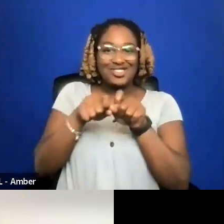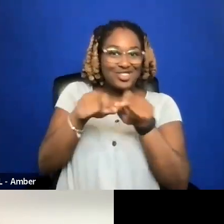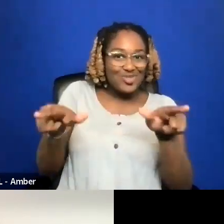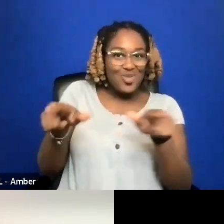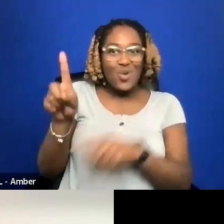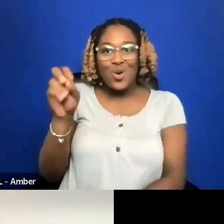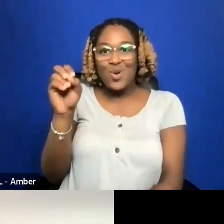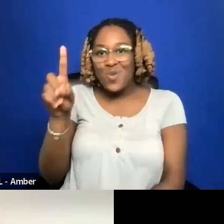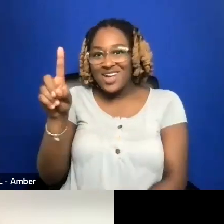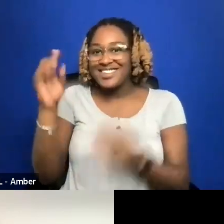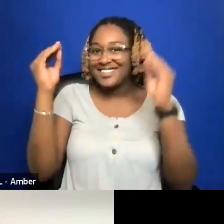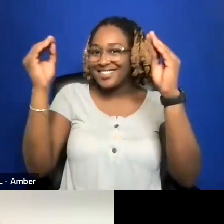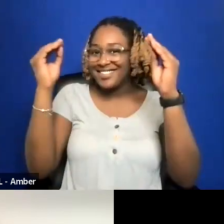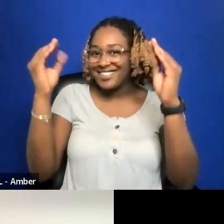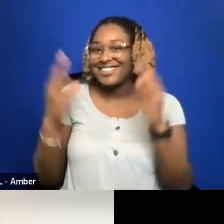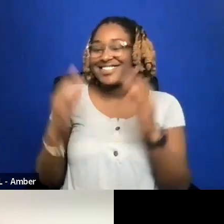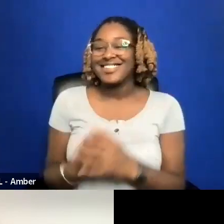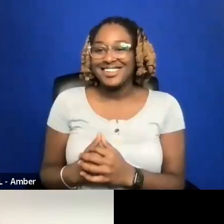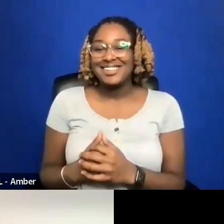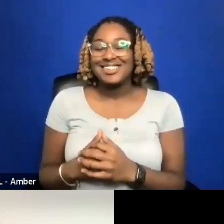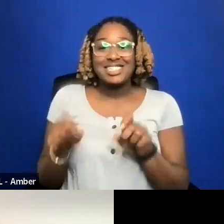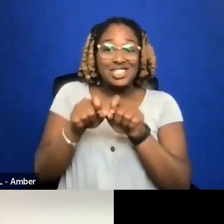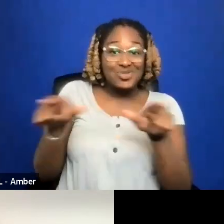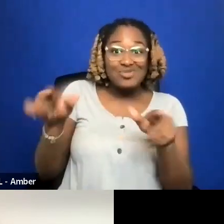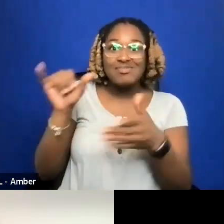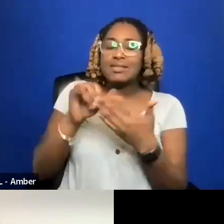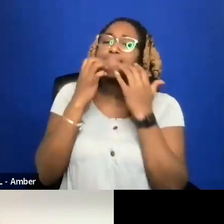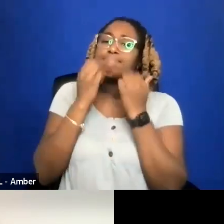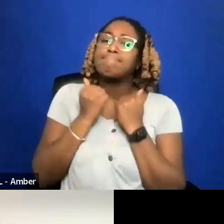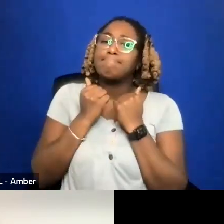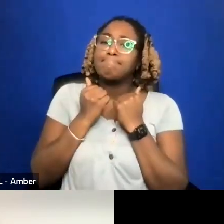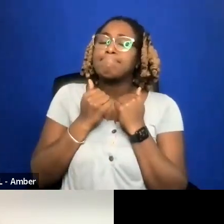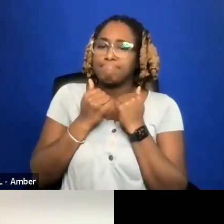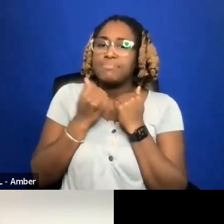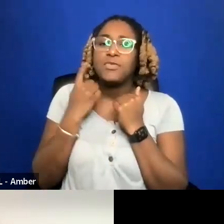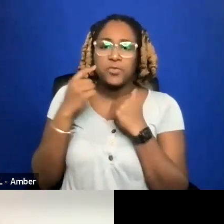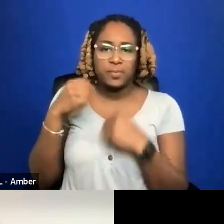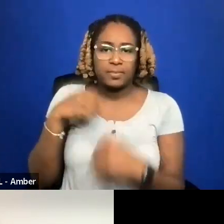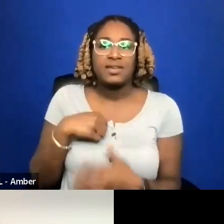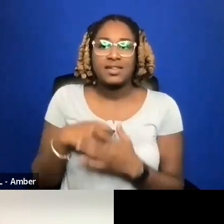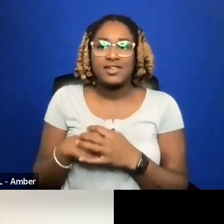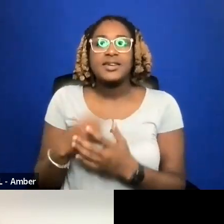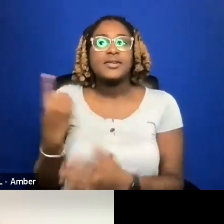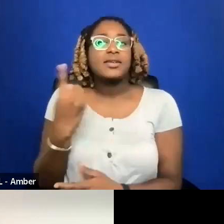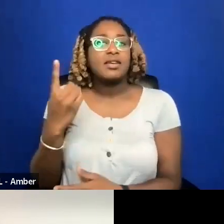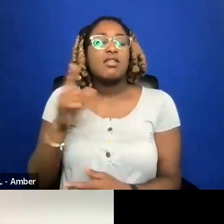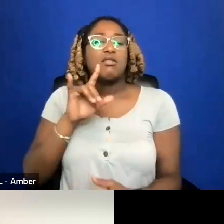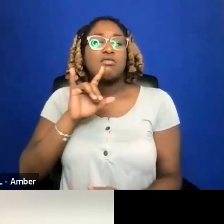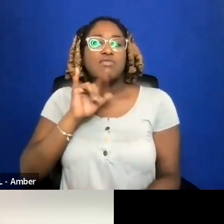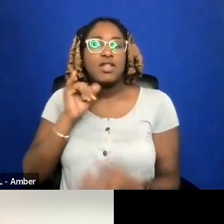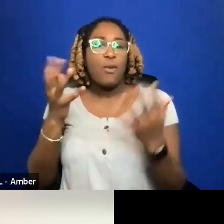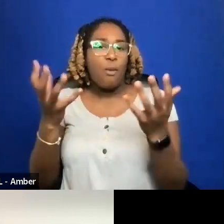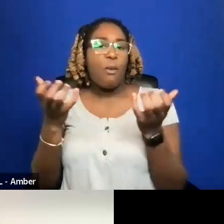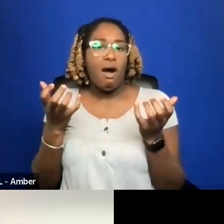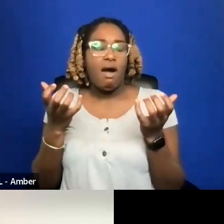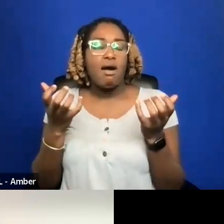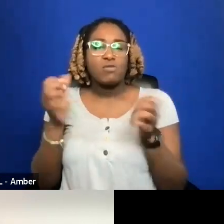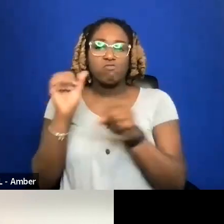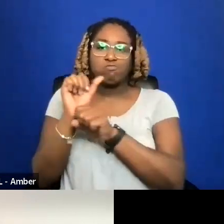DISTRIBUTION IS A PASSION OF MINE AND SOMETHING THAT I REALLY WANT TO SEE US WORK TOWARD MAKING MORE